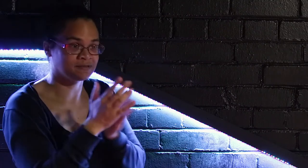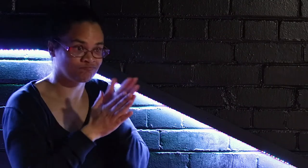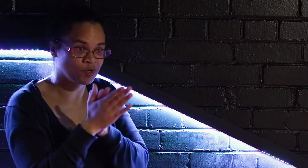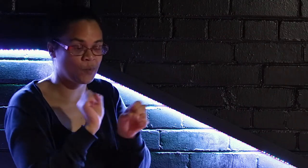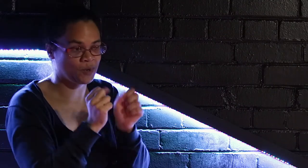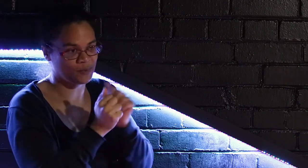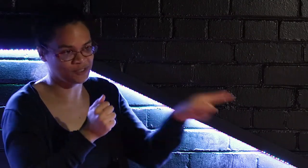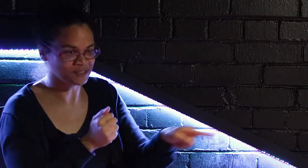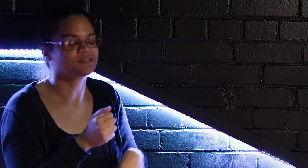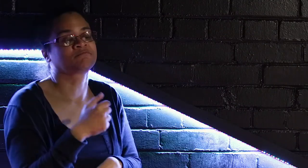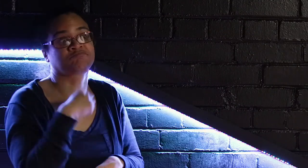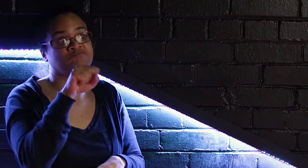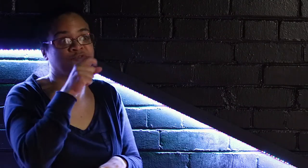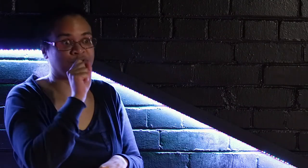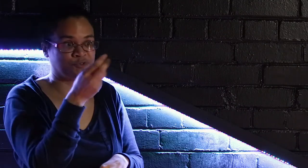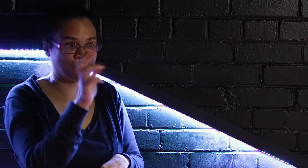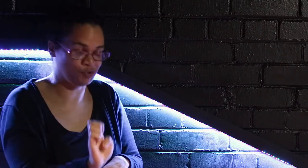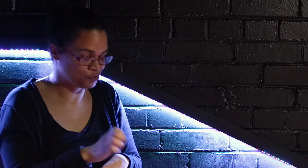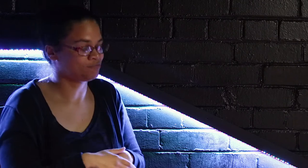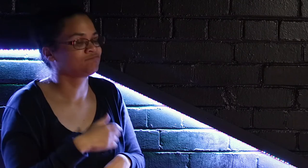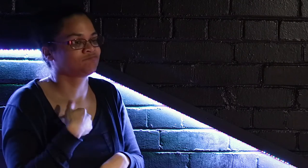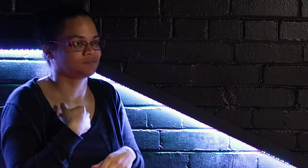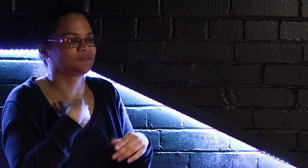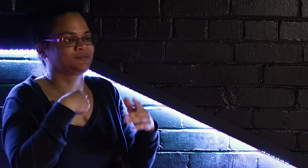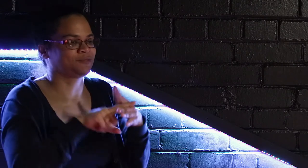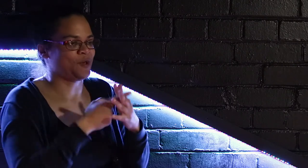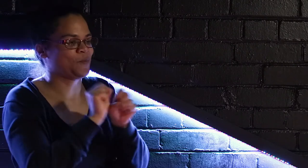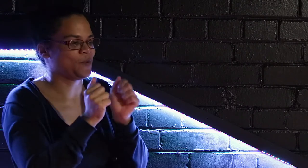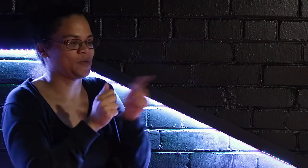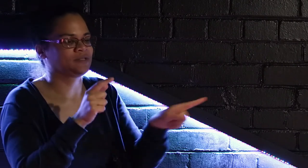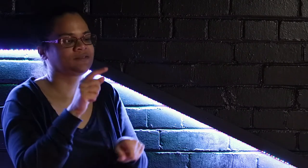But DM emailed me, contacted me asked me if I was interested in working with them and I said sure.